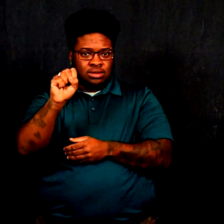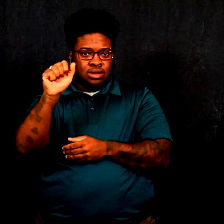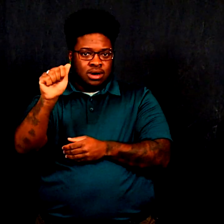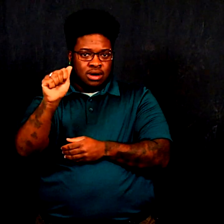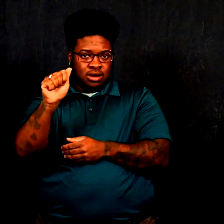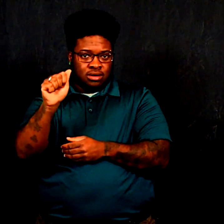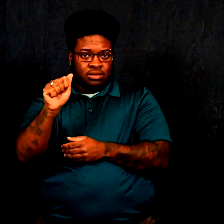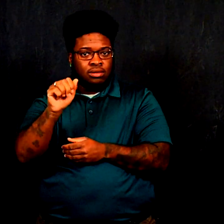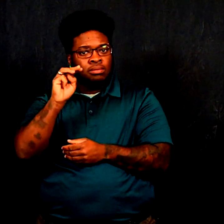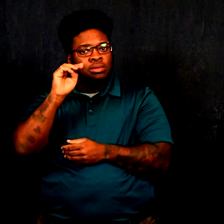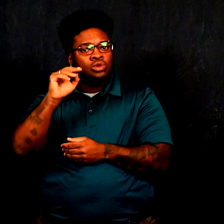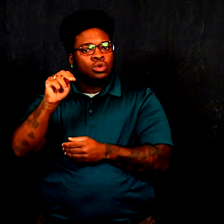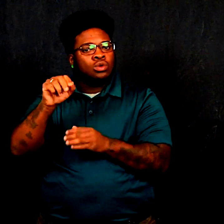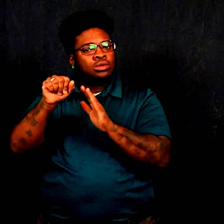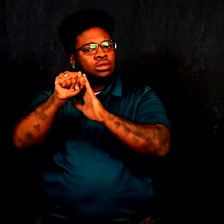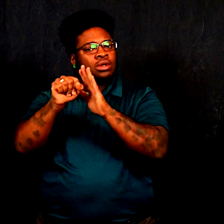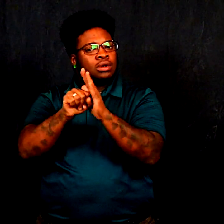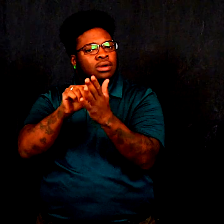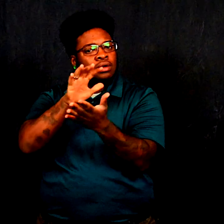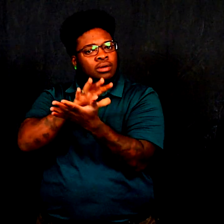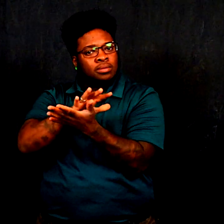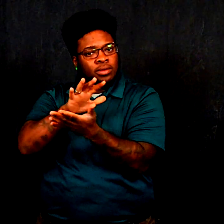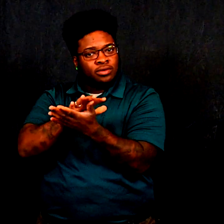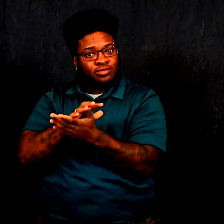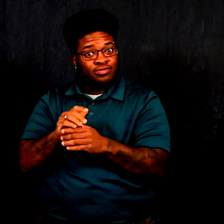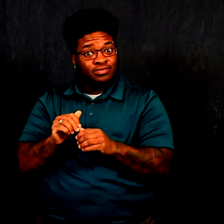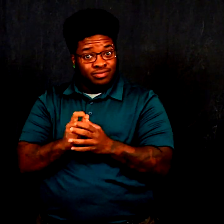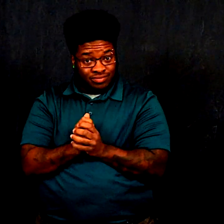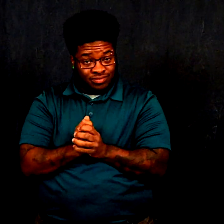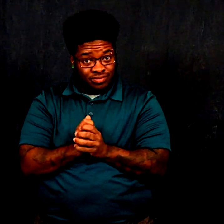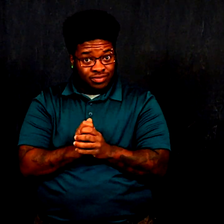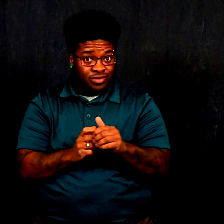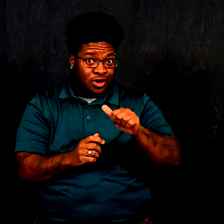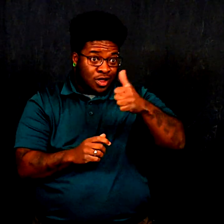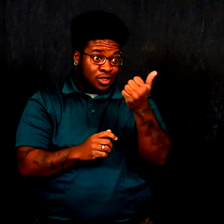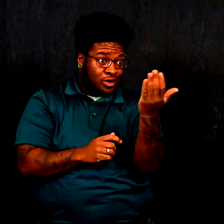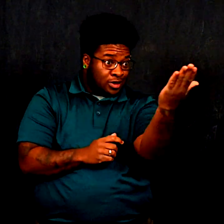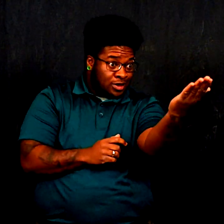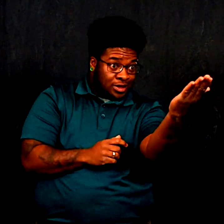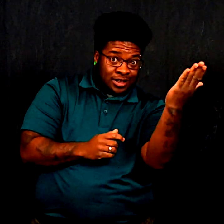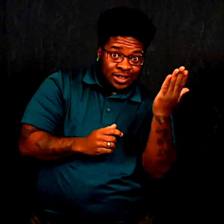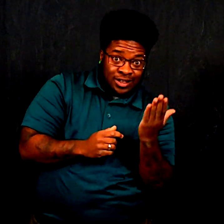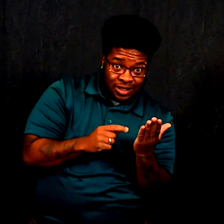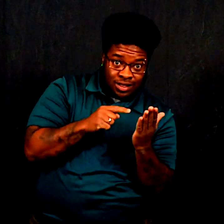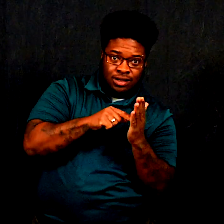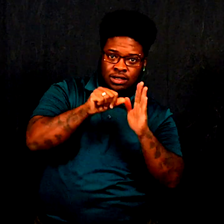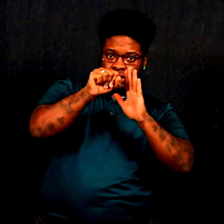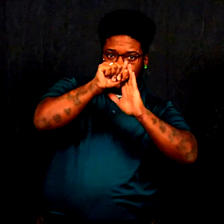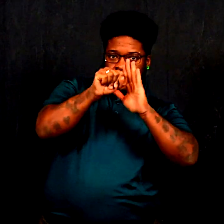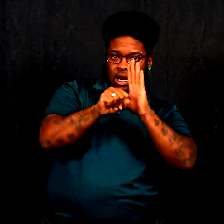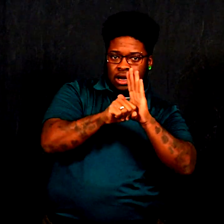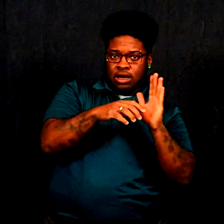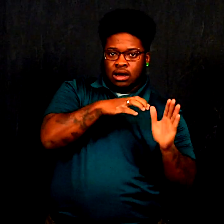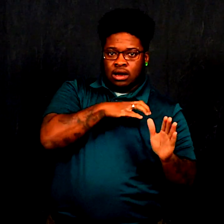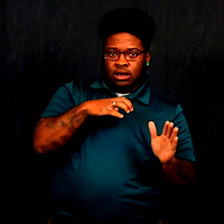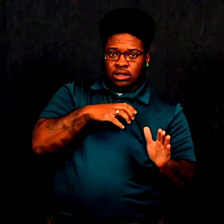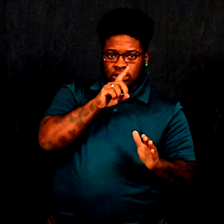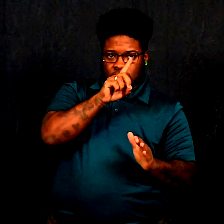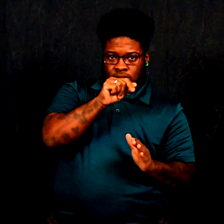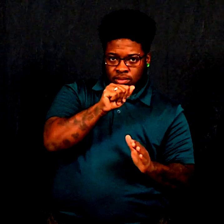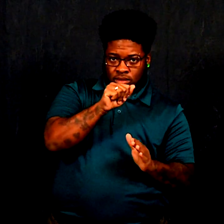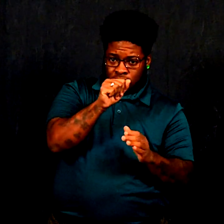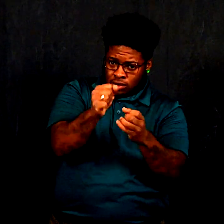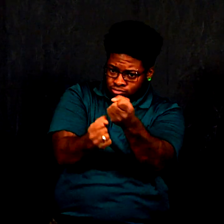State Academies and the State Council on Disability,